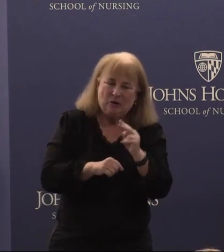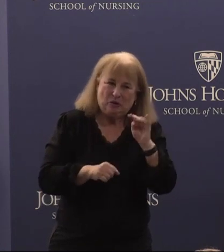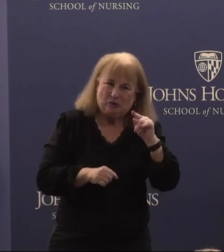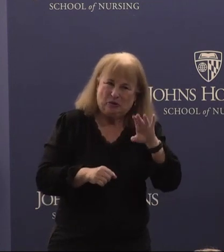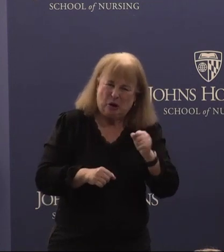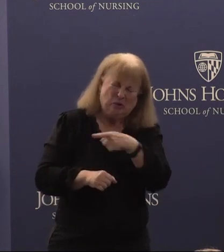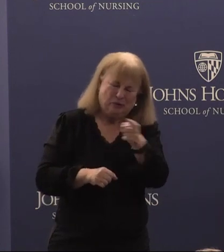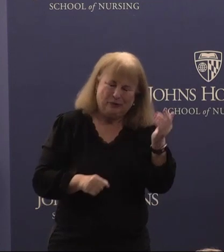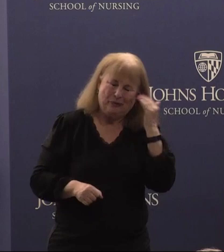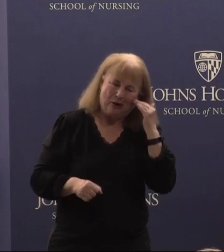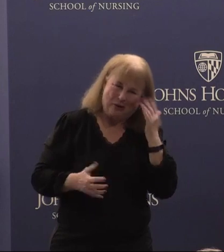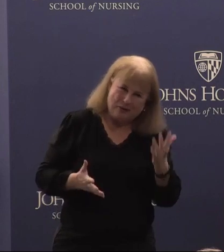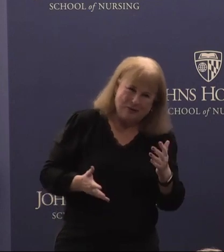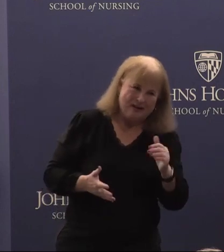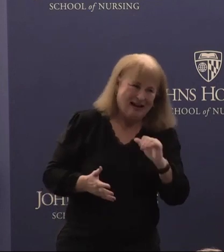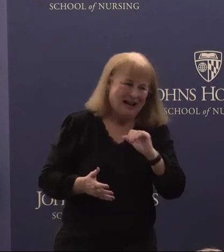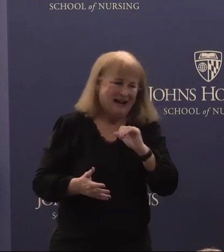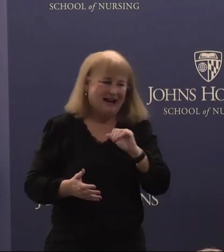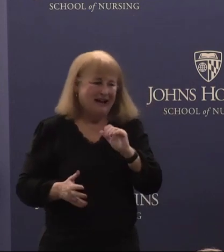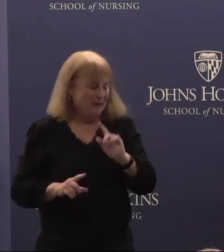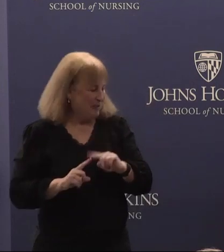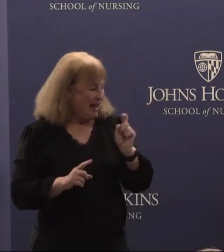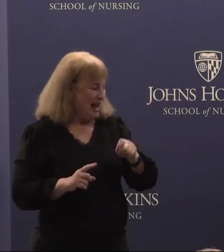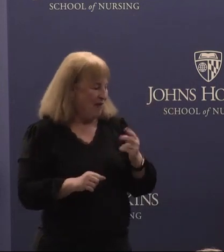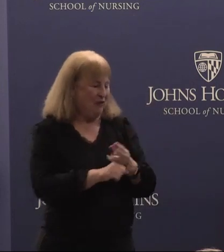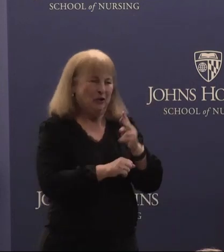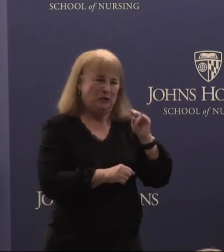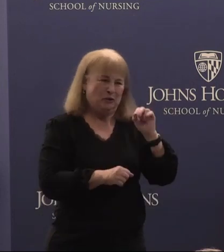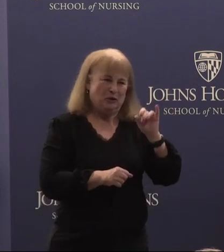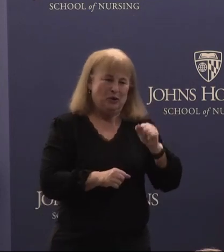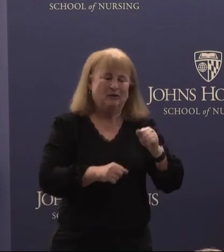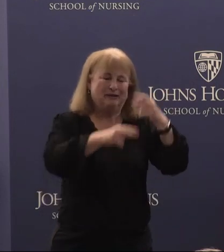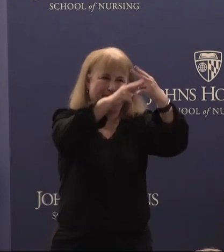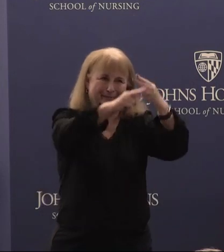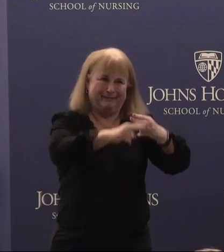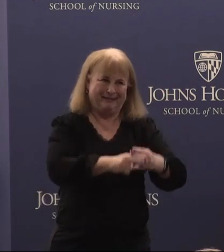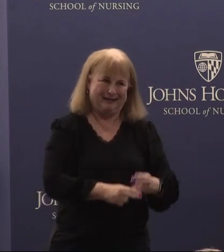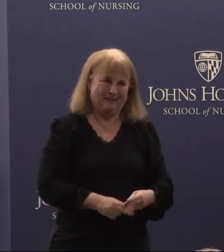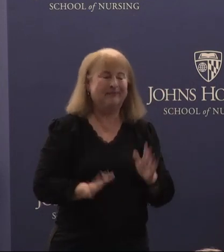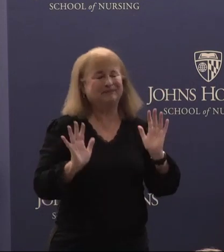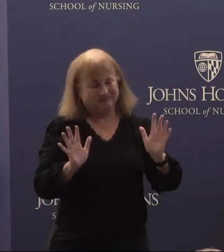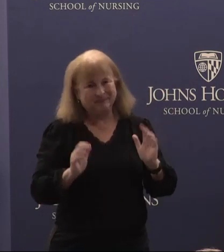know as I didn't just then but I have to use notes for making sure I don't forget anyone.